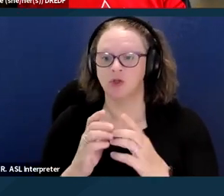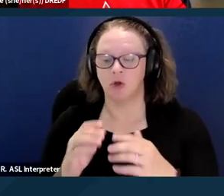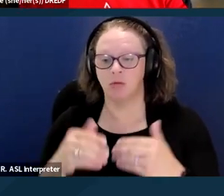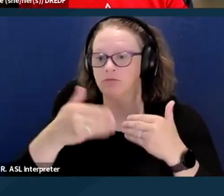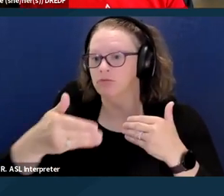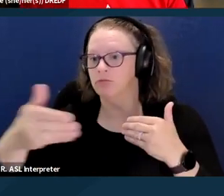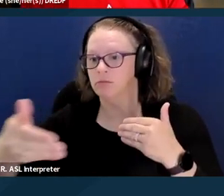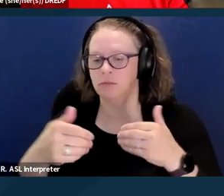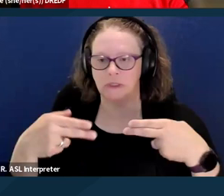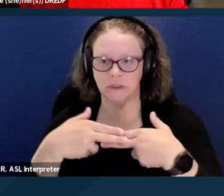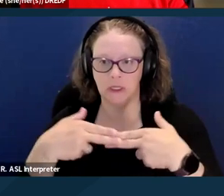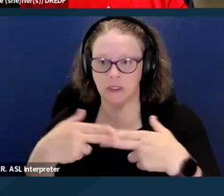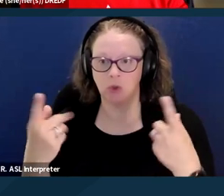mostly at these programs.